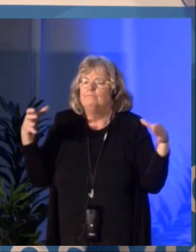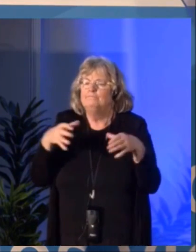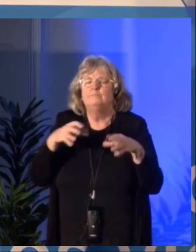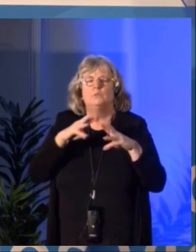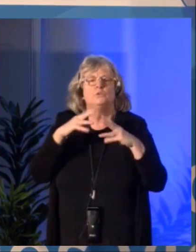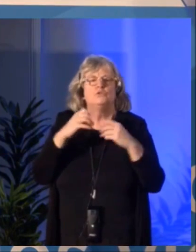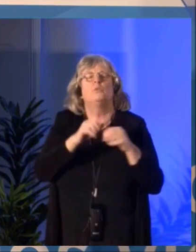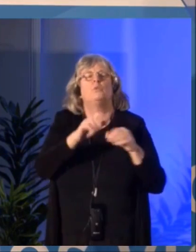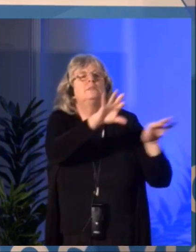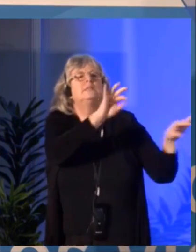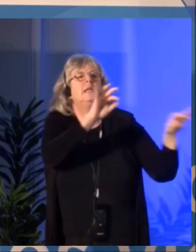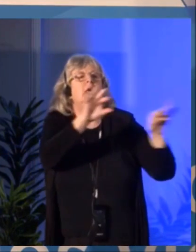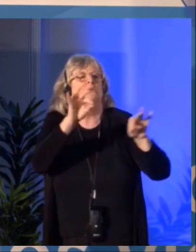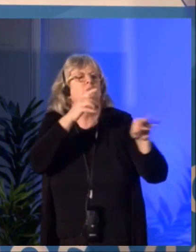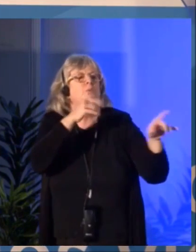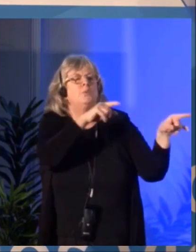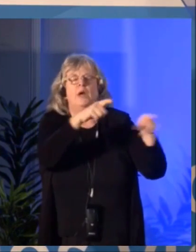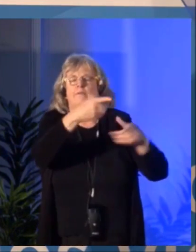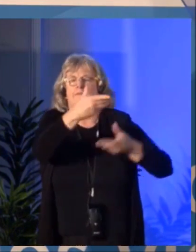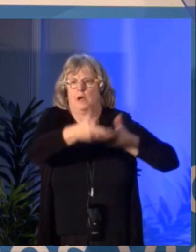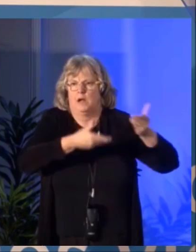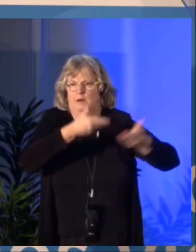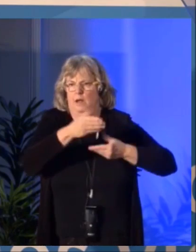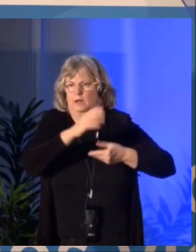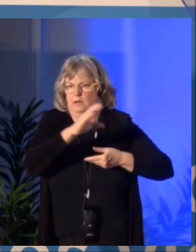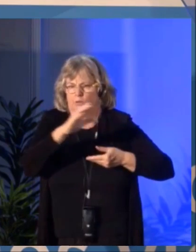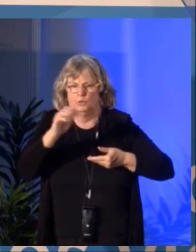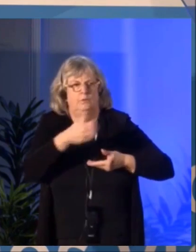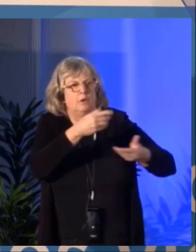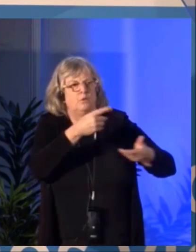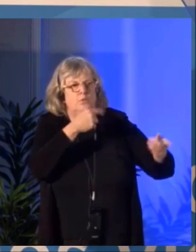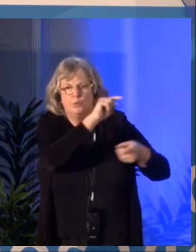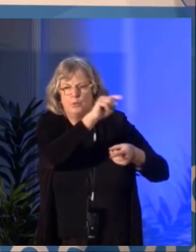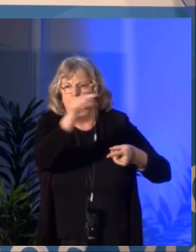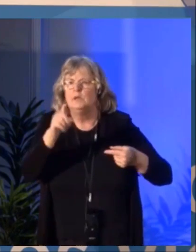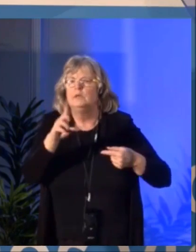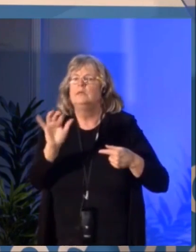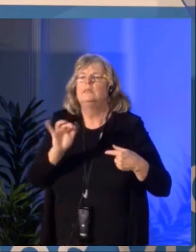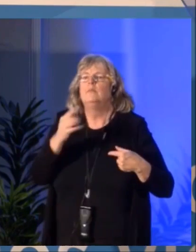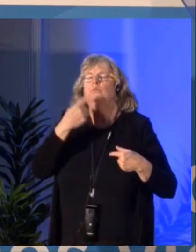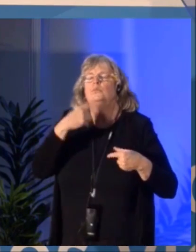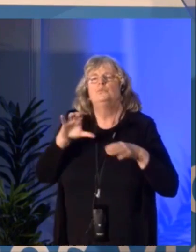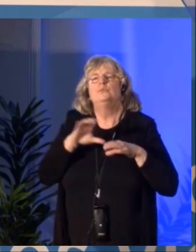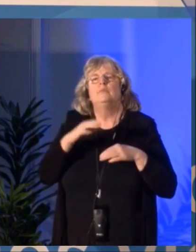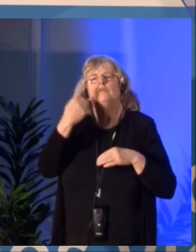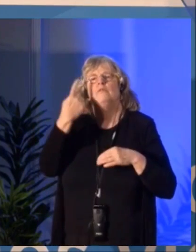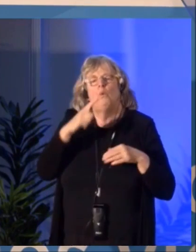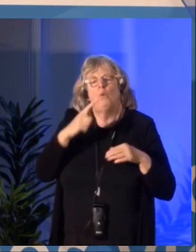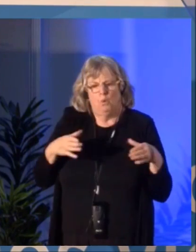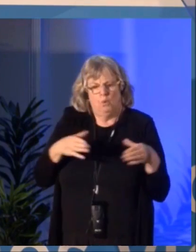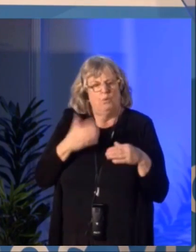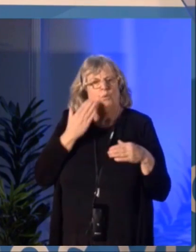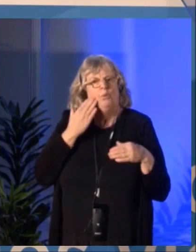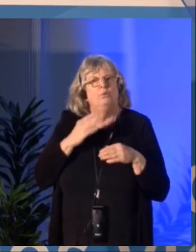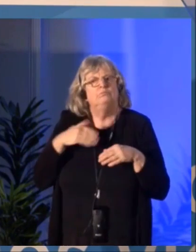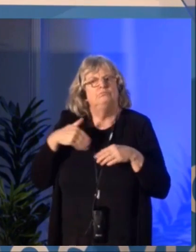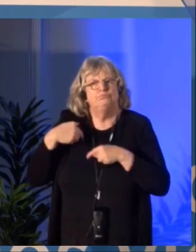But before we start we want to do a final validation of our hypothesis, calibrate our forecasts